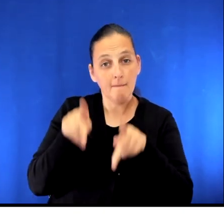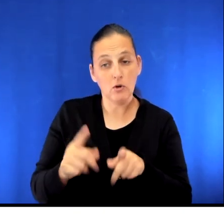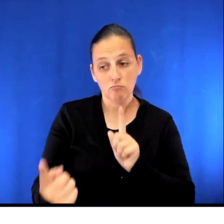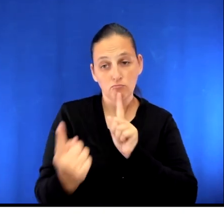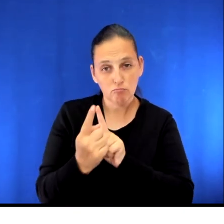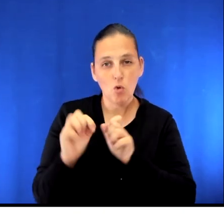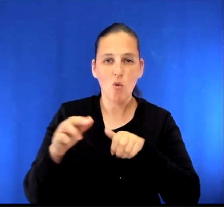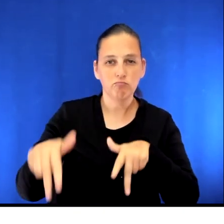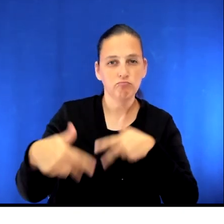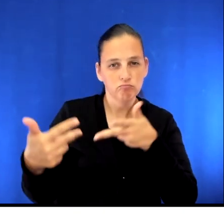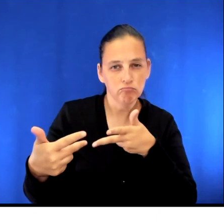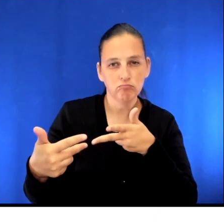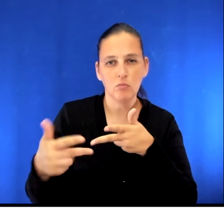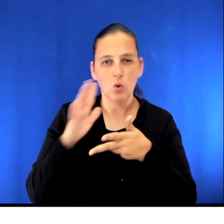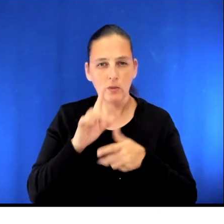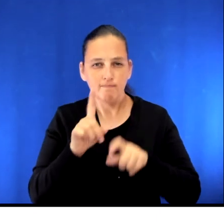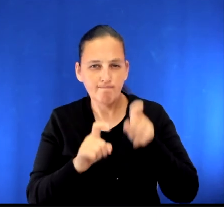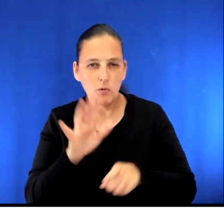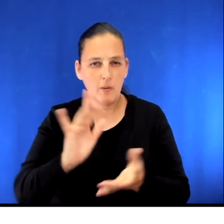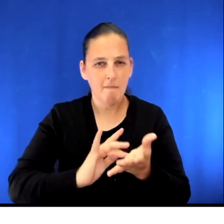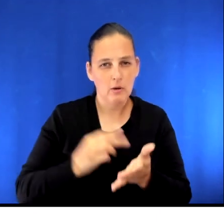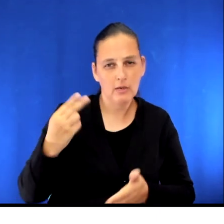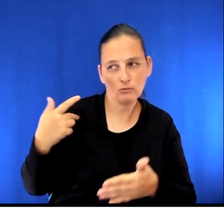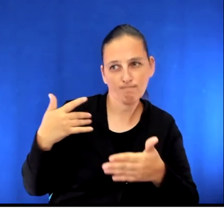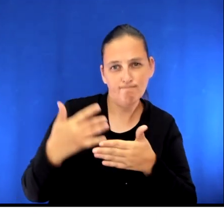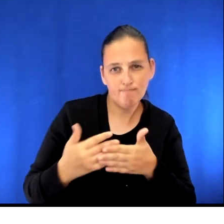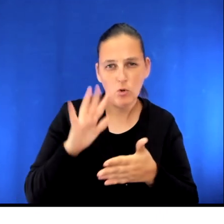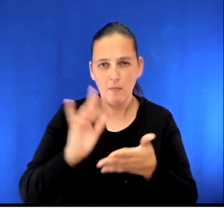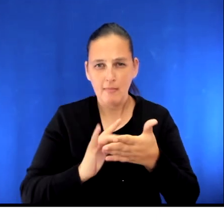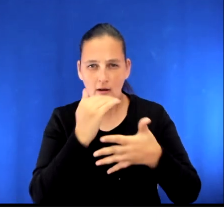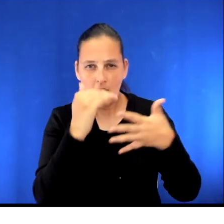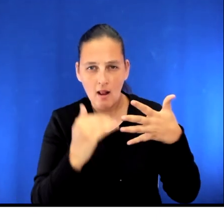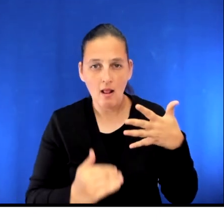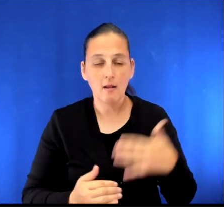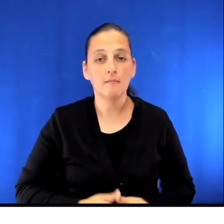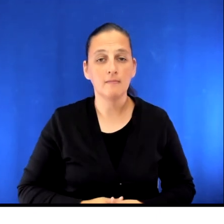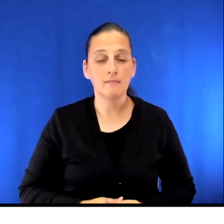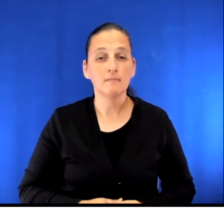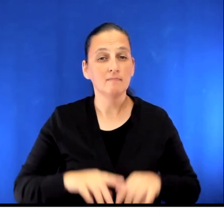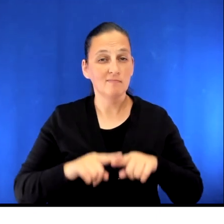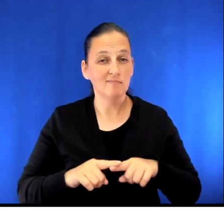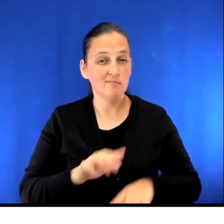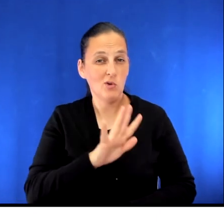or over the telephone to review your medical history and medications. Depending on when your surgery is scheduled,